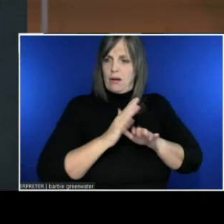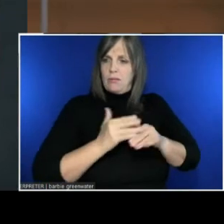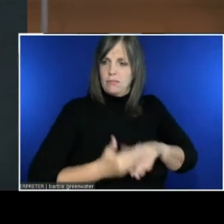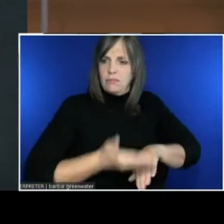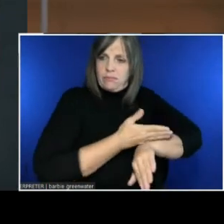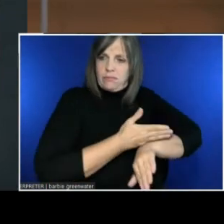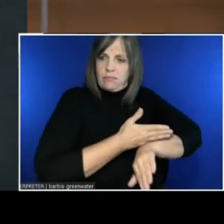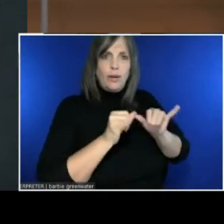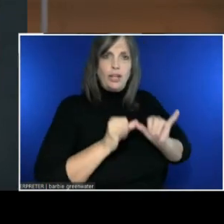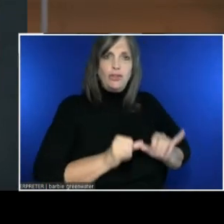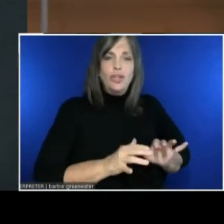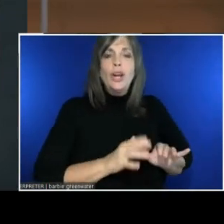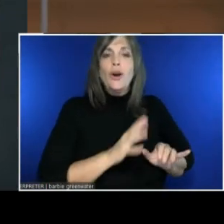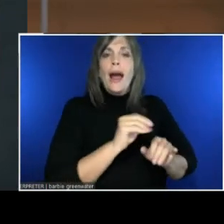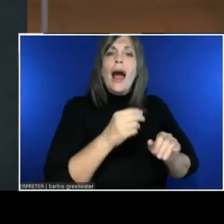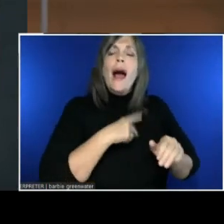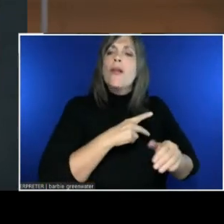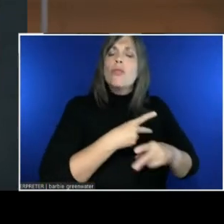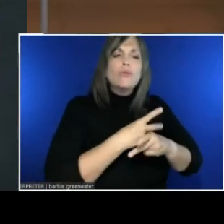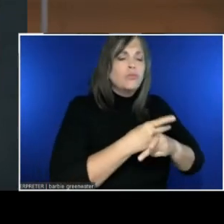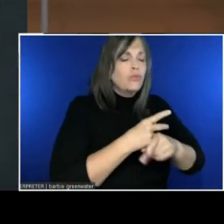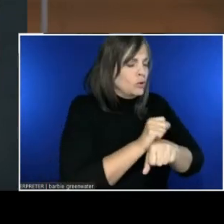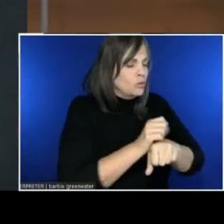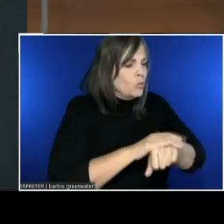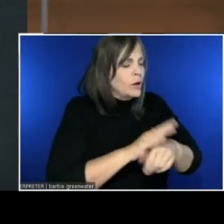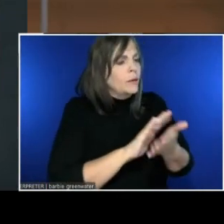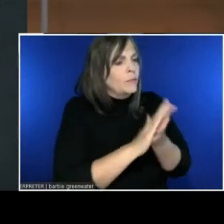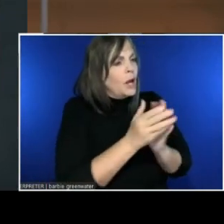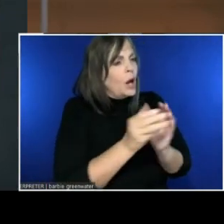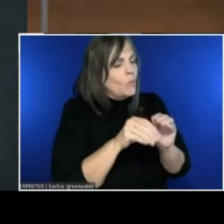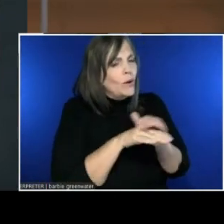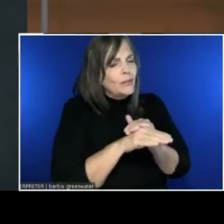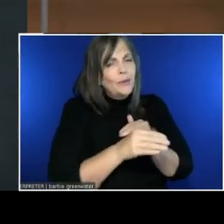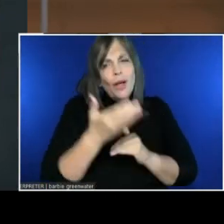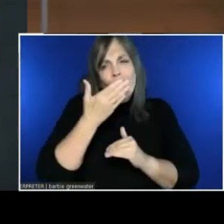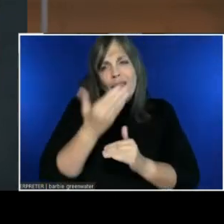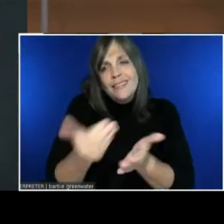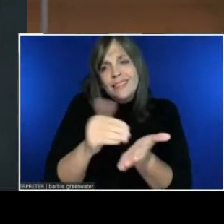So thanks again, Meryl and Thomas, for having me. Let's see.